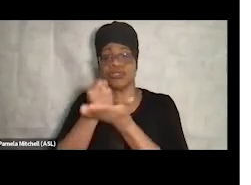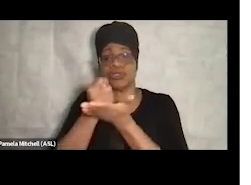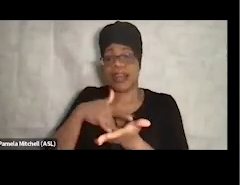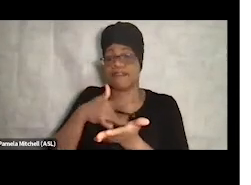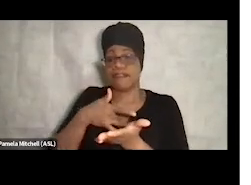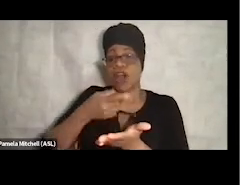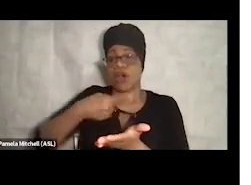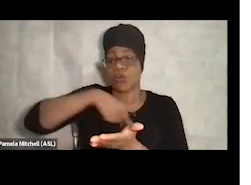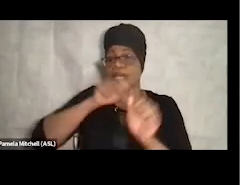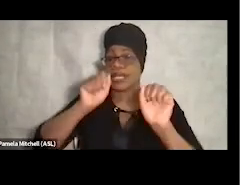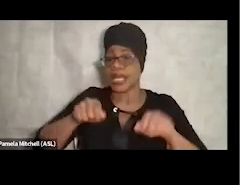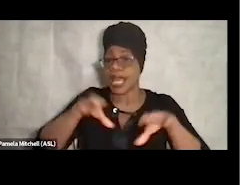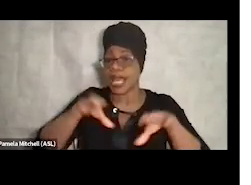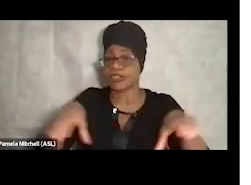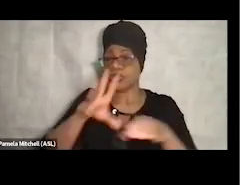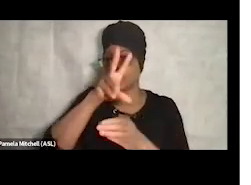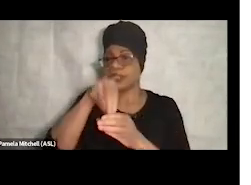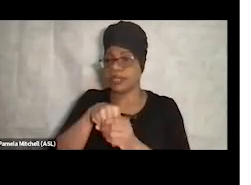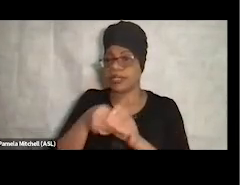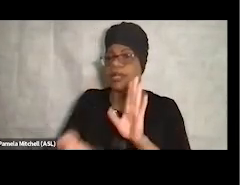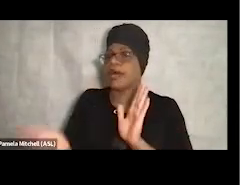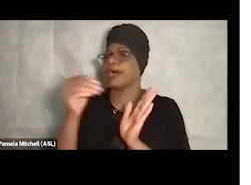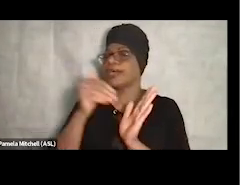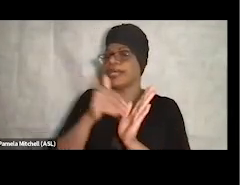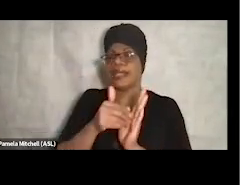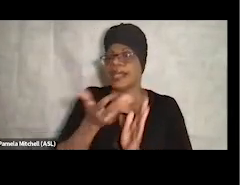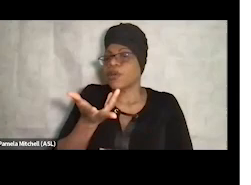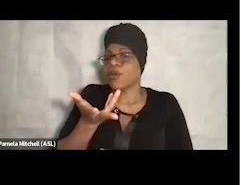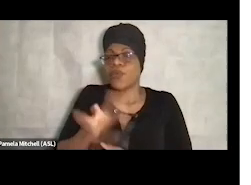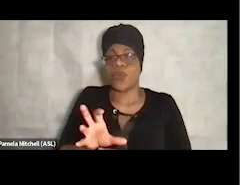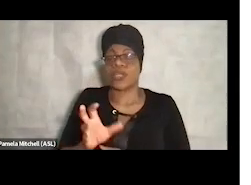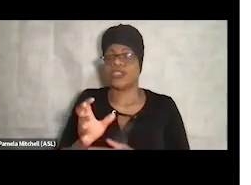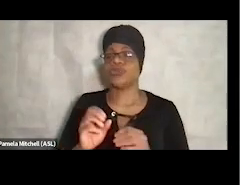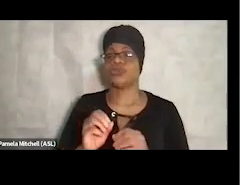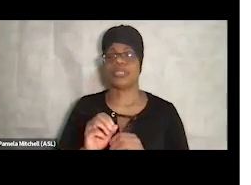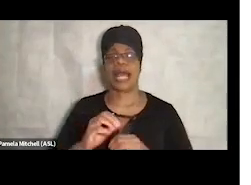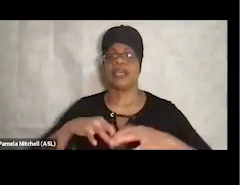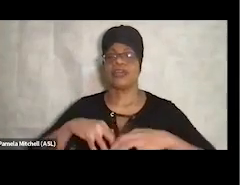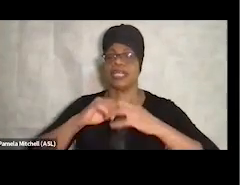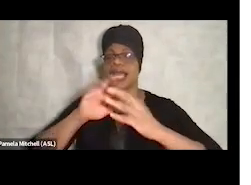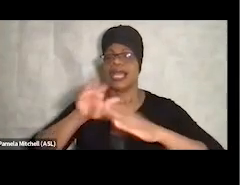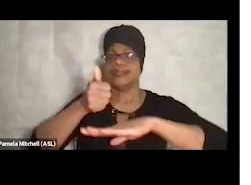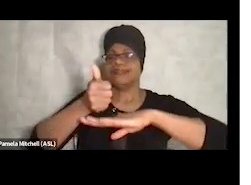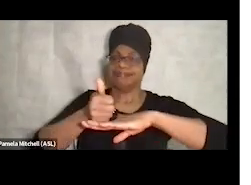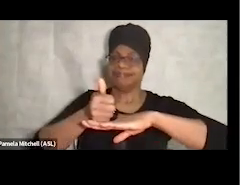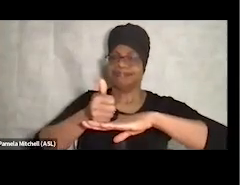but again, didn't want to create this infrastructure around mental healthcare. So we partnered